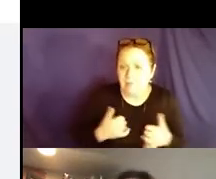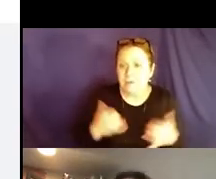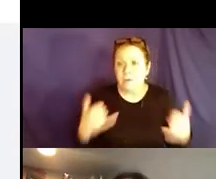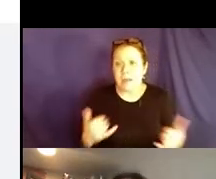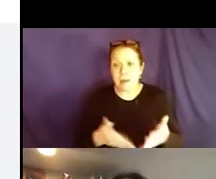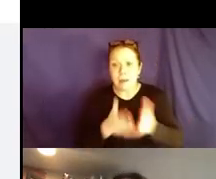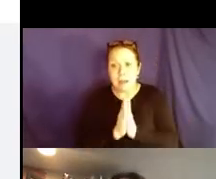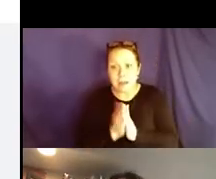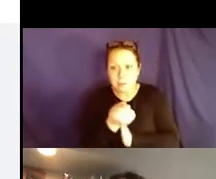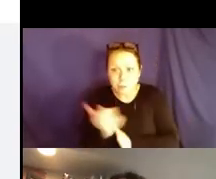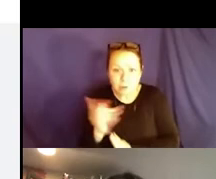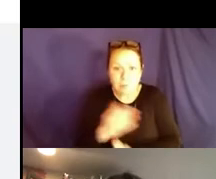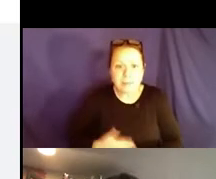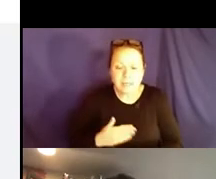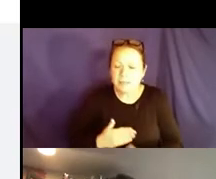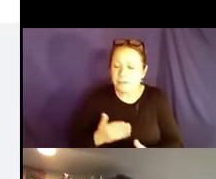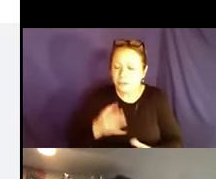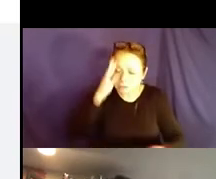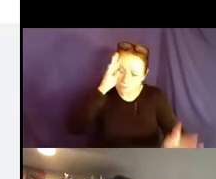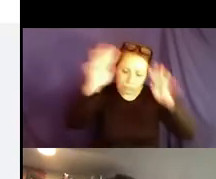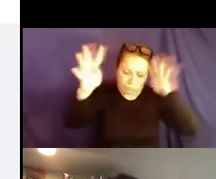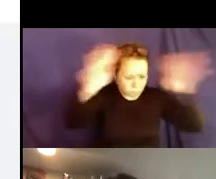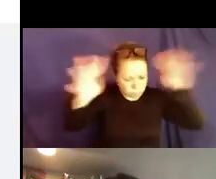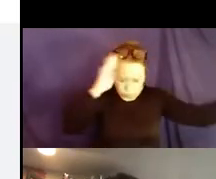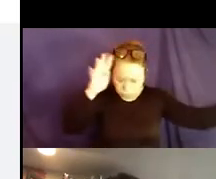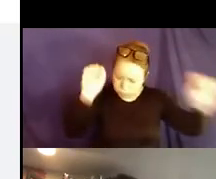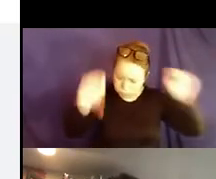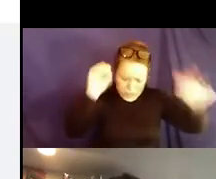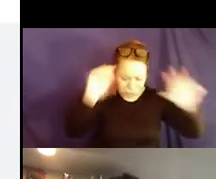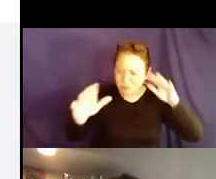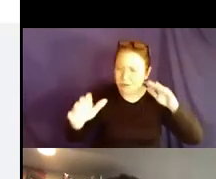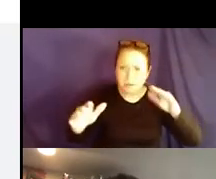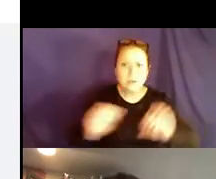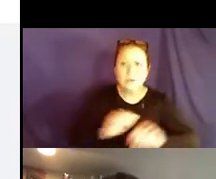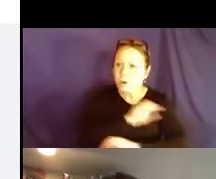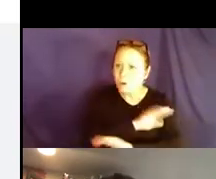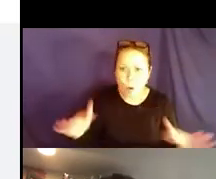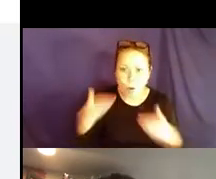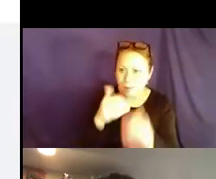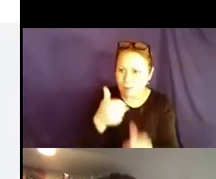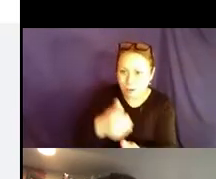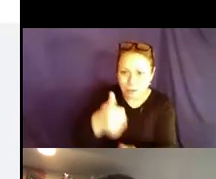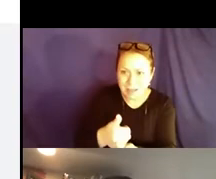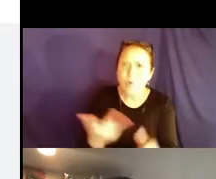We want to create a space where these possibilities could eventually become a reality. I ask you to